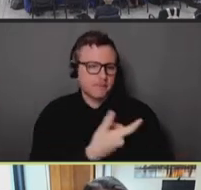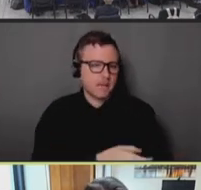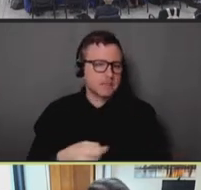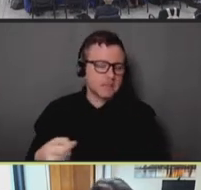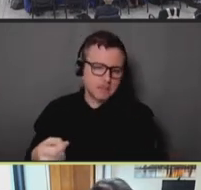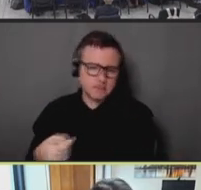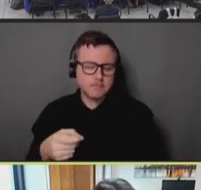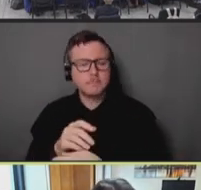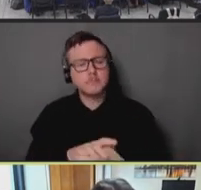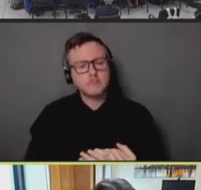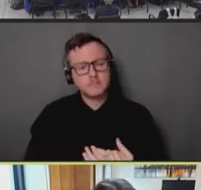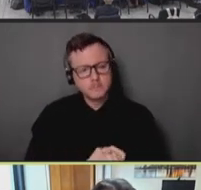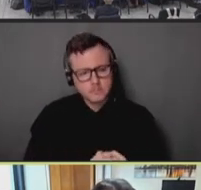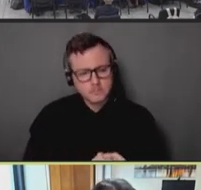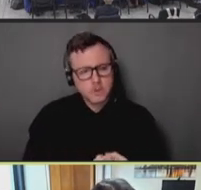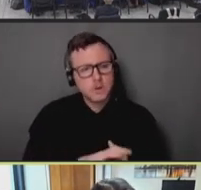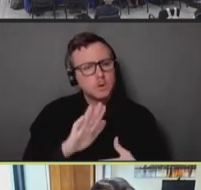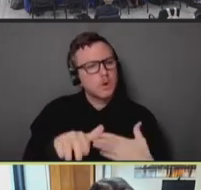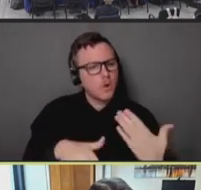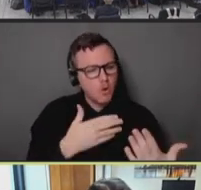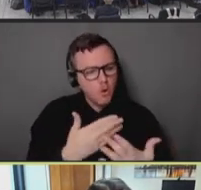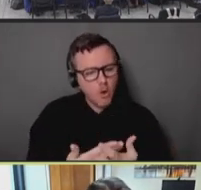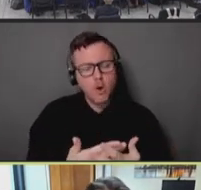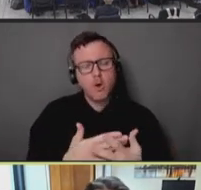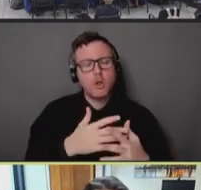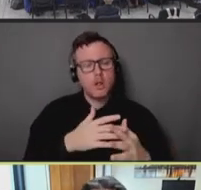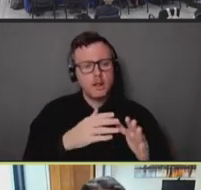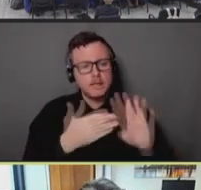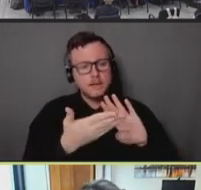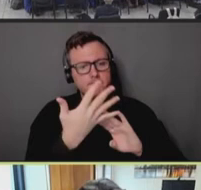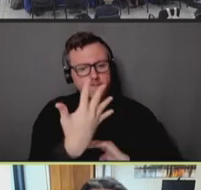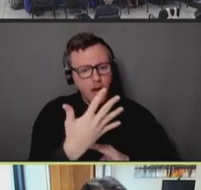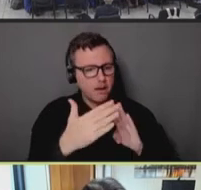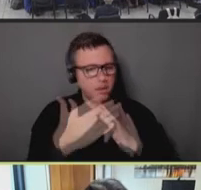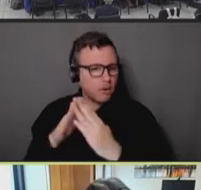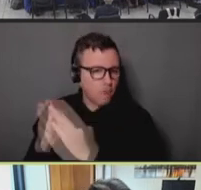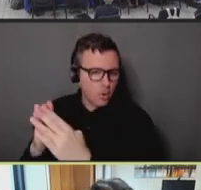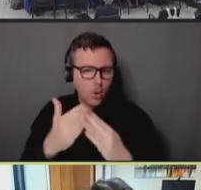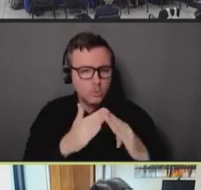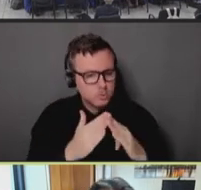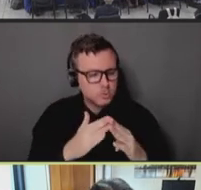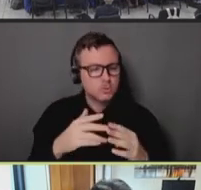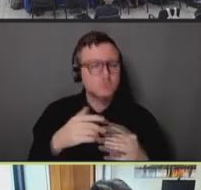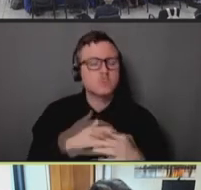prepositioning vaccine in all five boroughs, to -- in a high throughput manner.